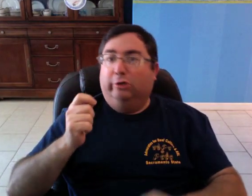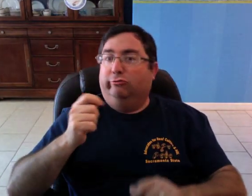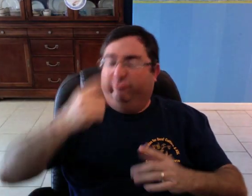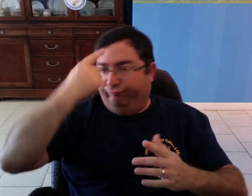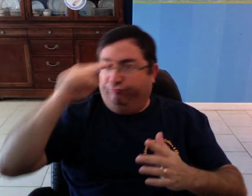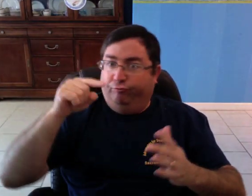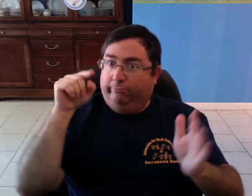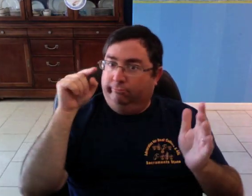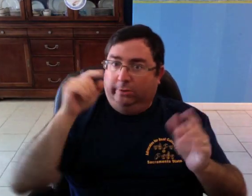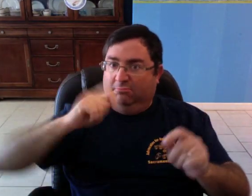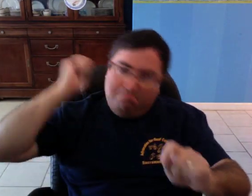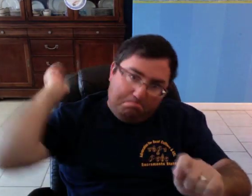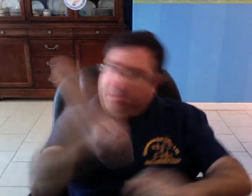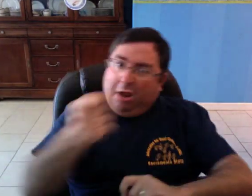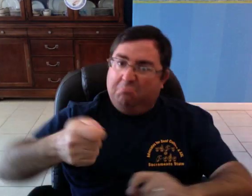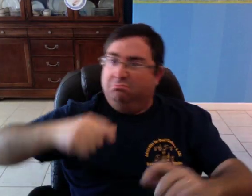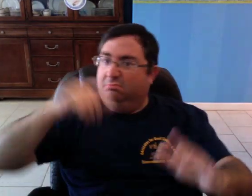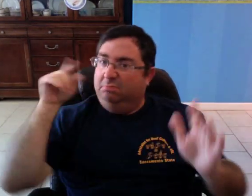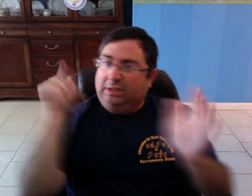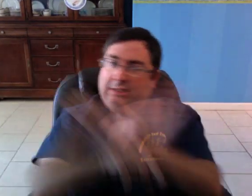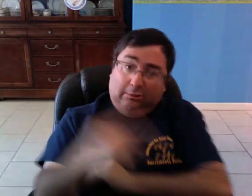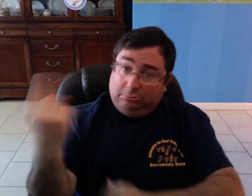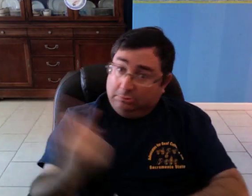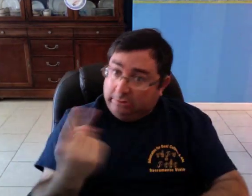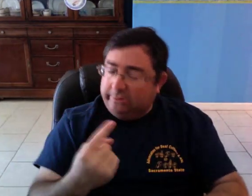which could be used to kill someone,